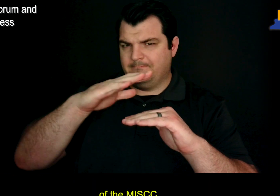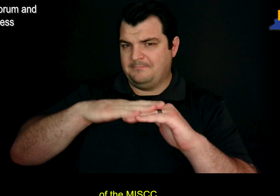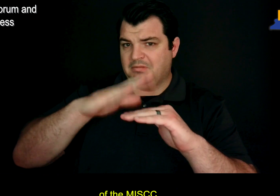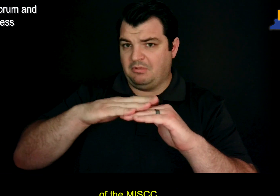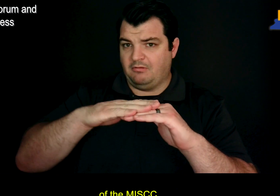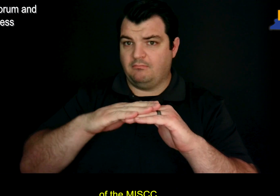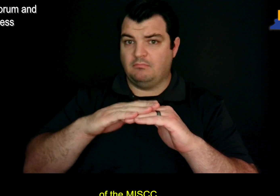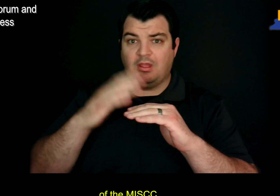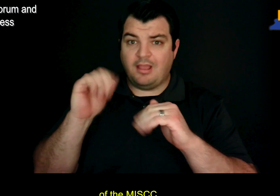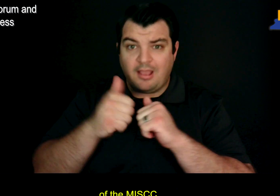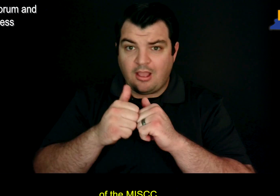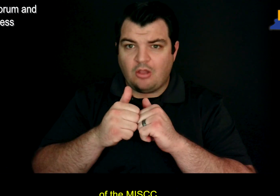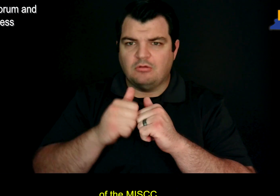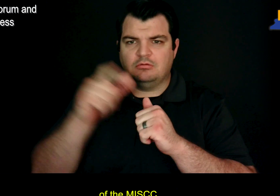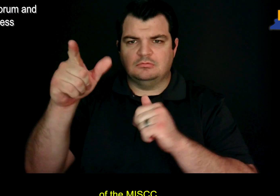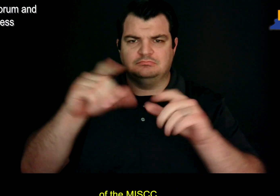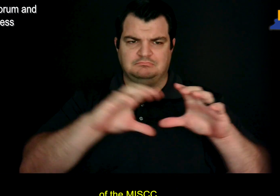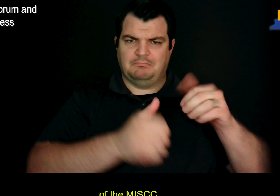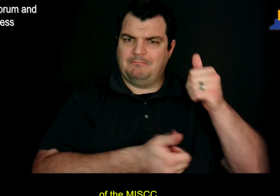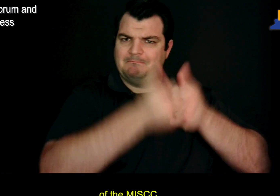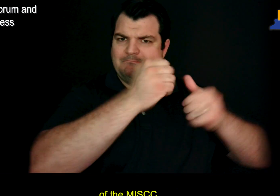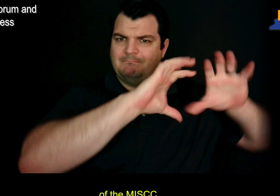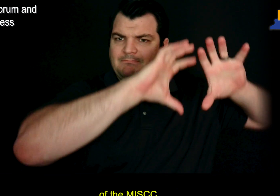of the MISCC.